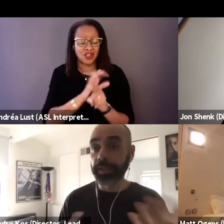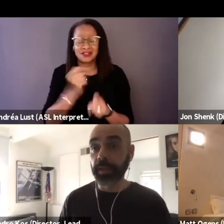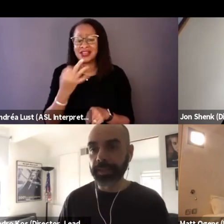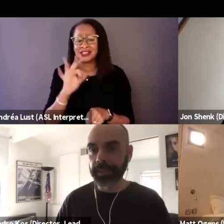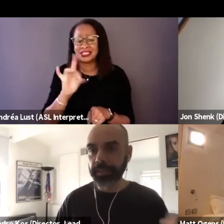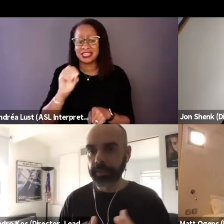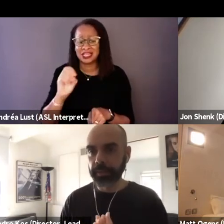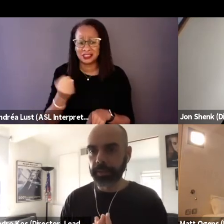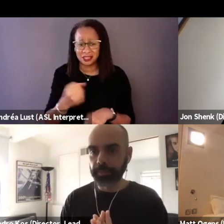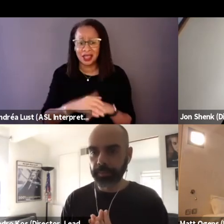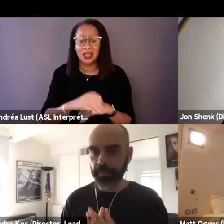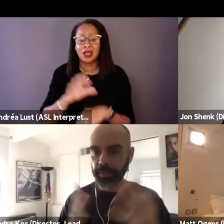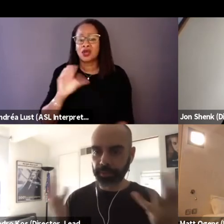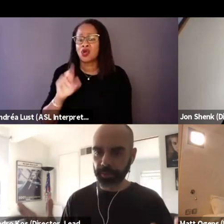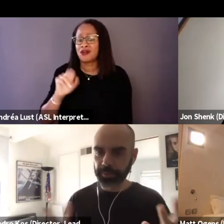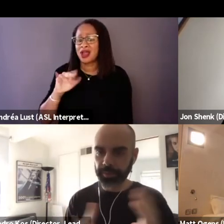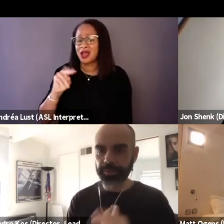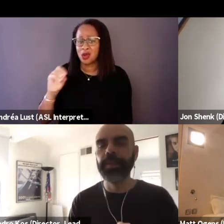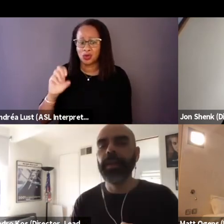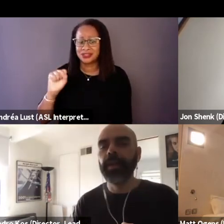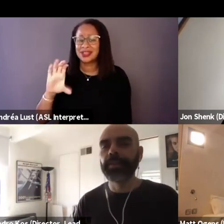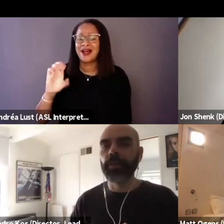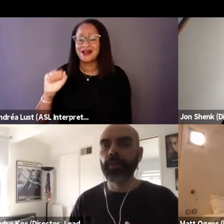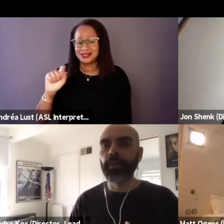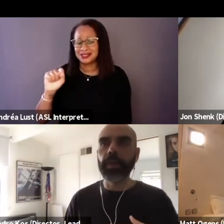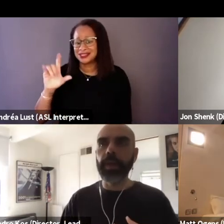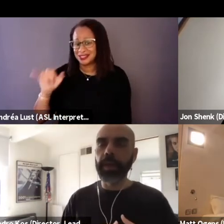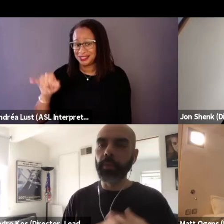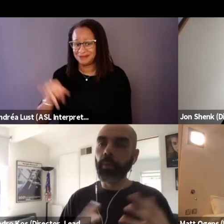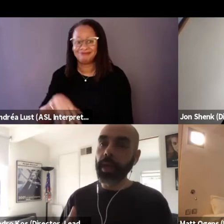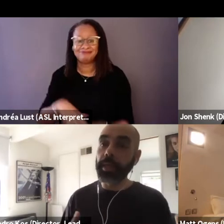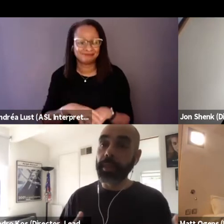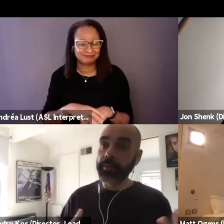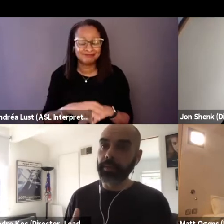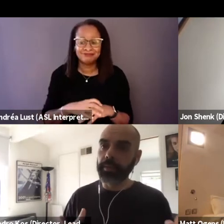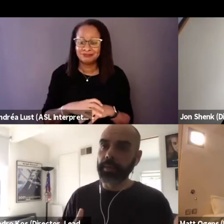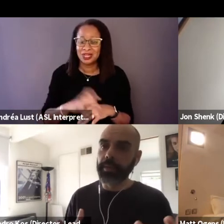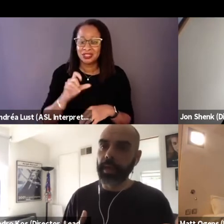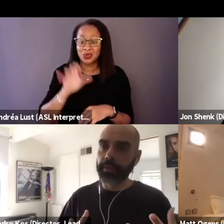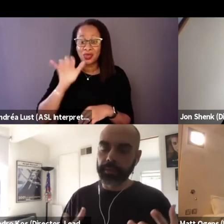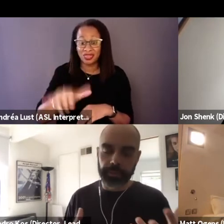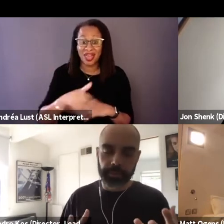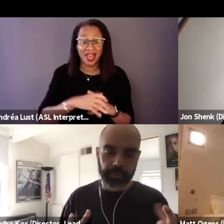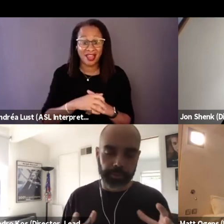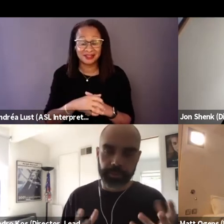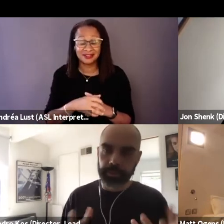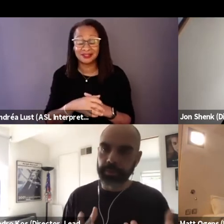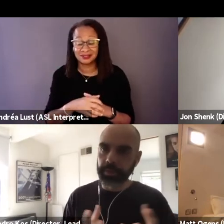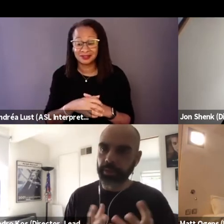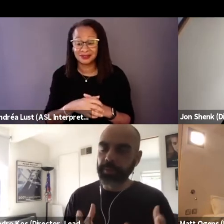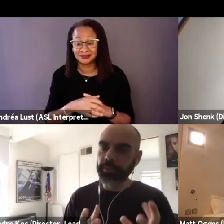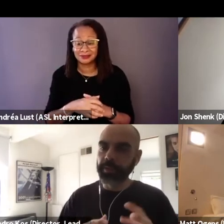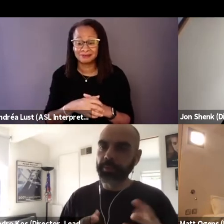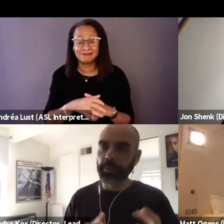Koyaanisqatsi the Reggio. And so in a way that that documentary,